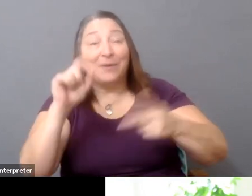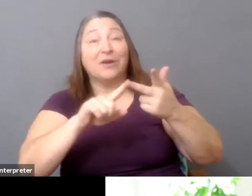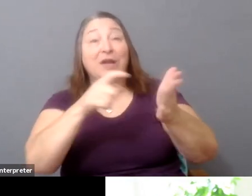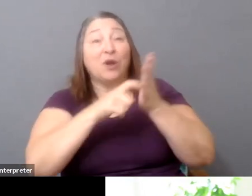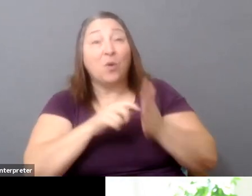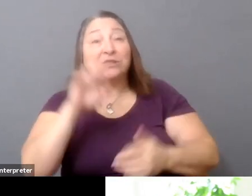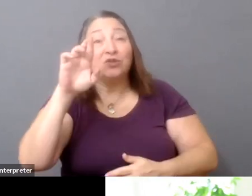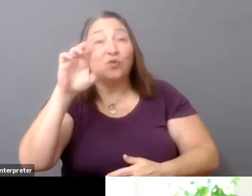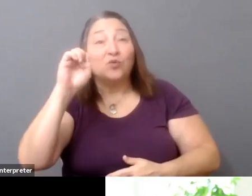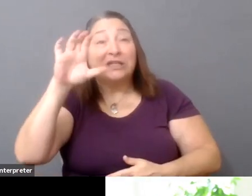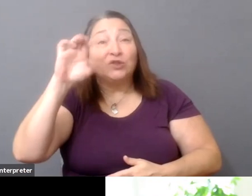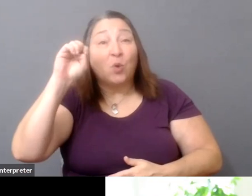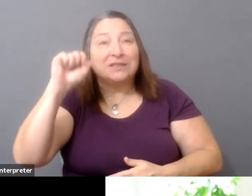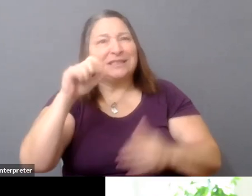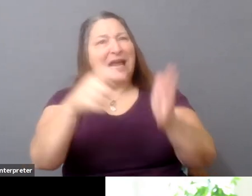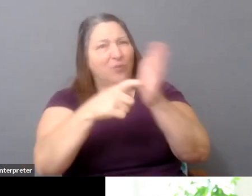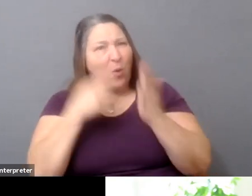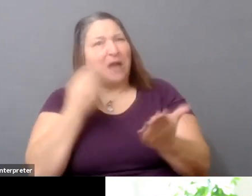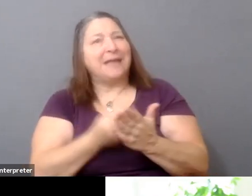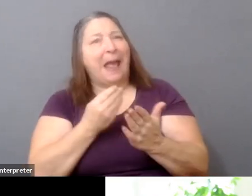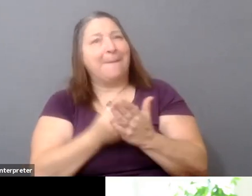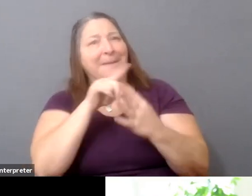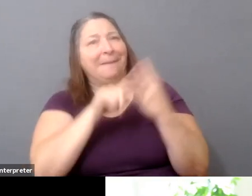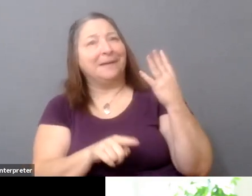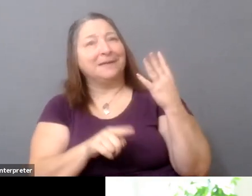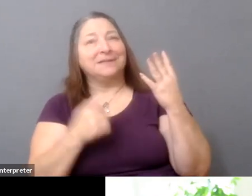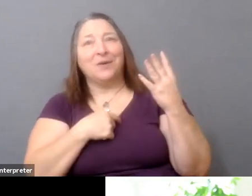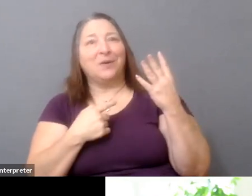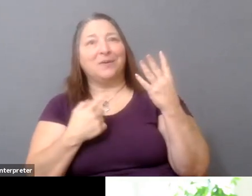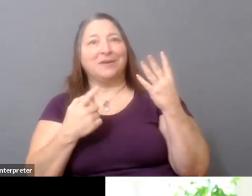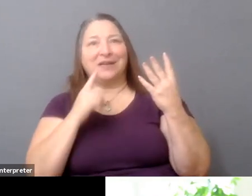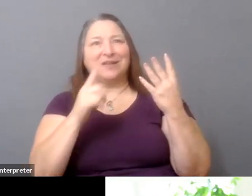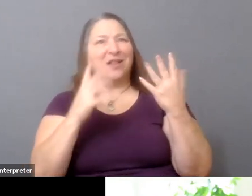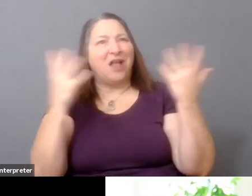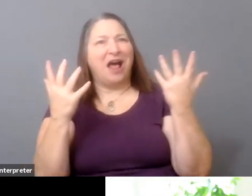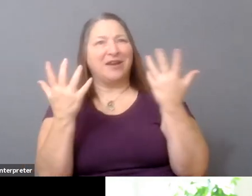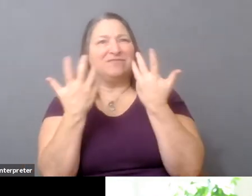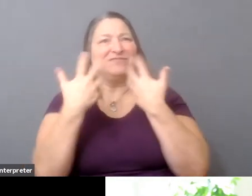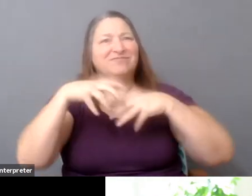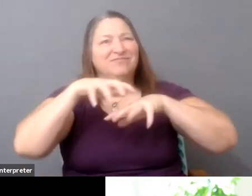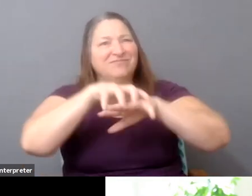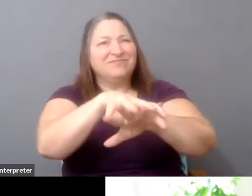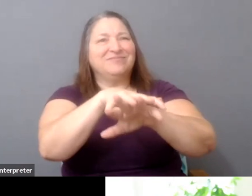So it's-- you know, there's an interdependency in self-distribution that is belied by the name,